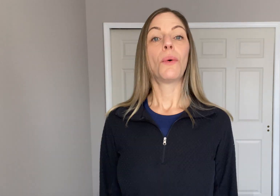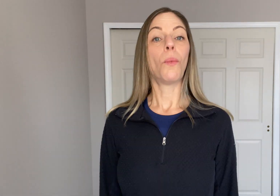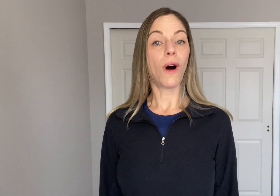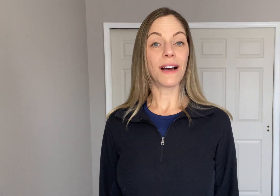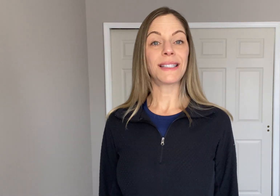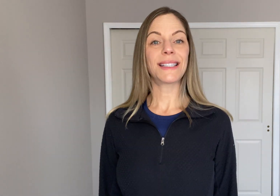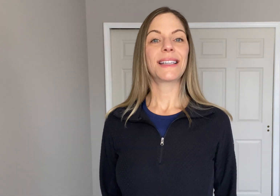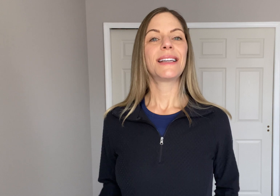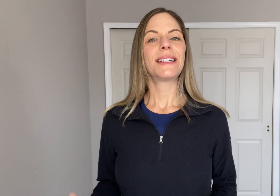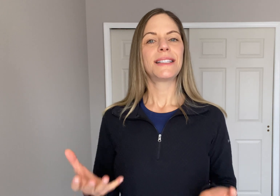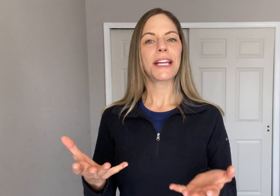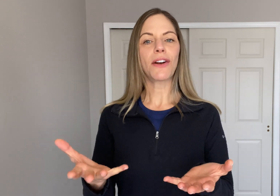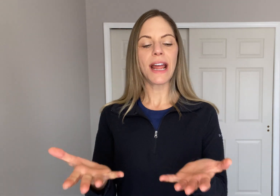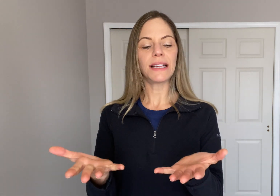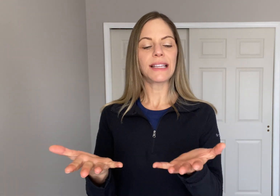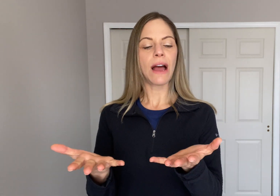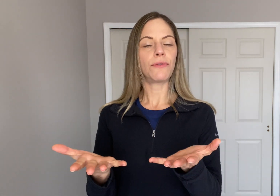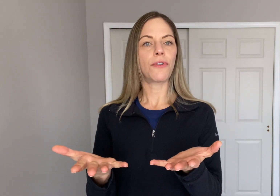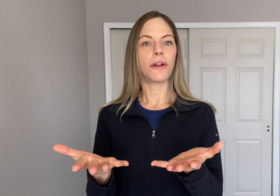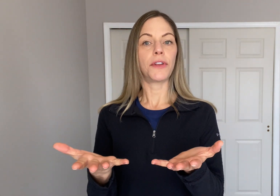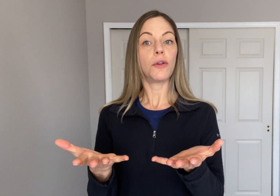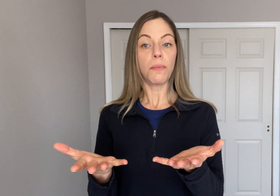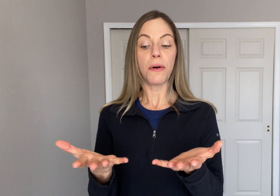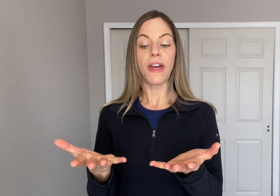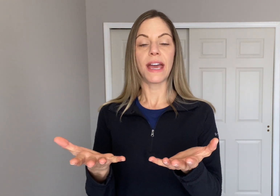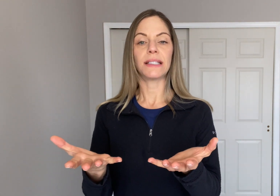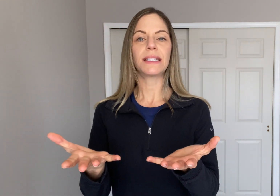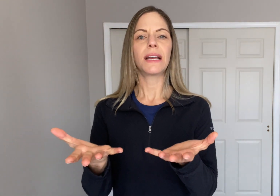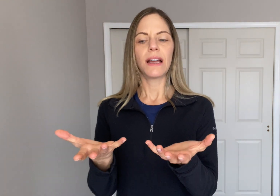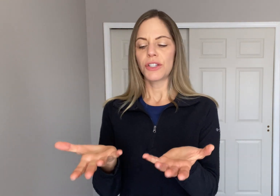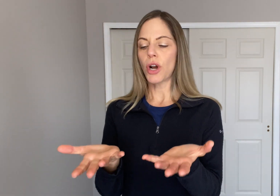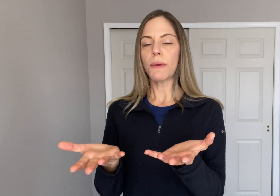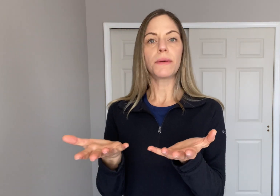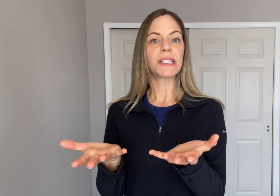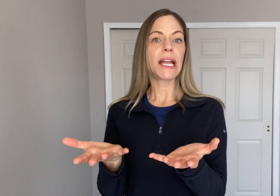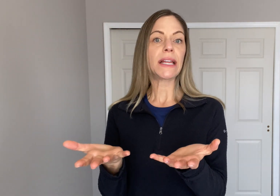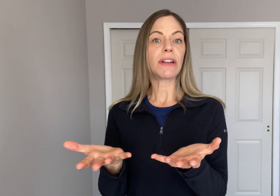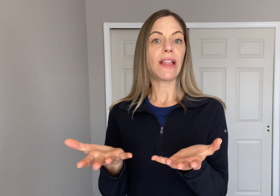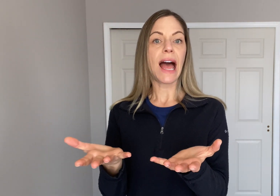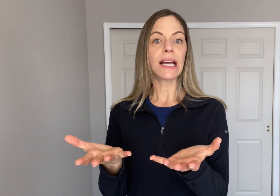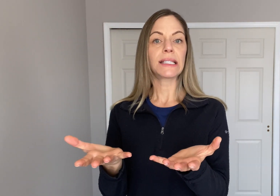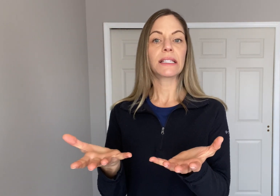"Want" Take your hands out in front of you - both hands start with them slightly relaxed